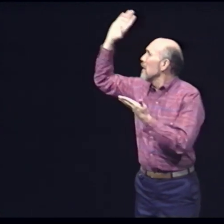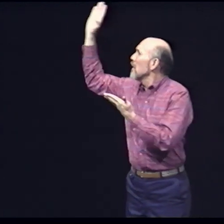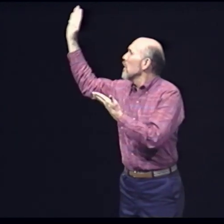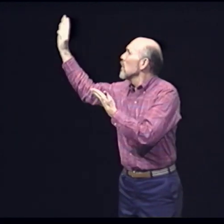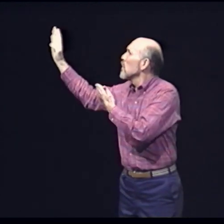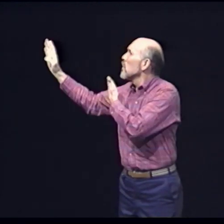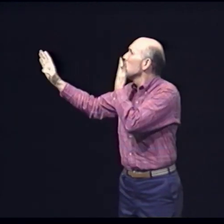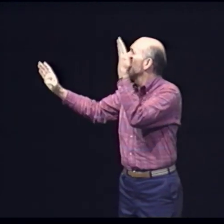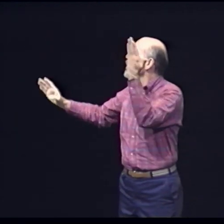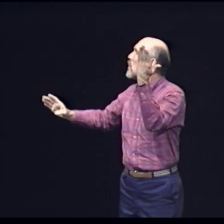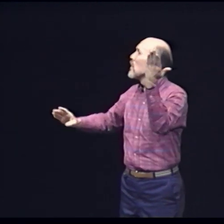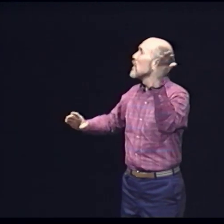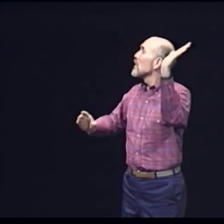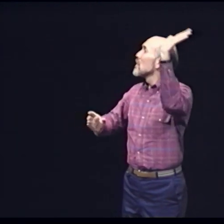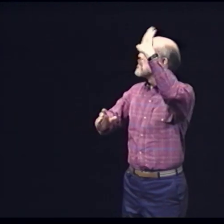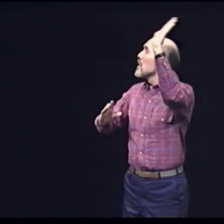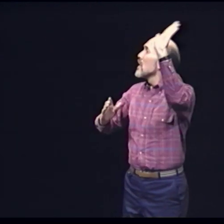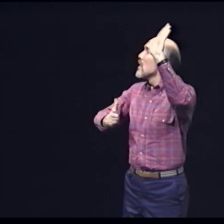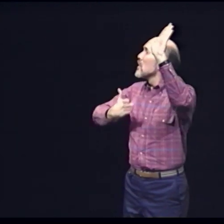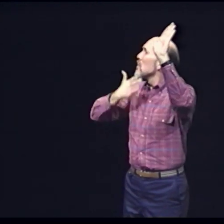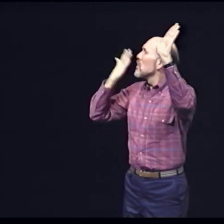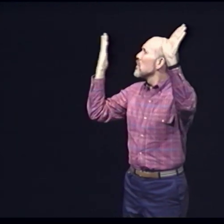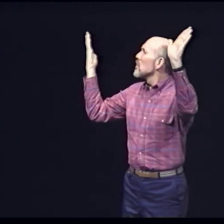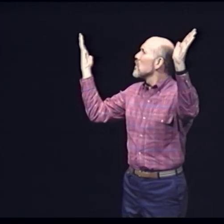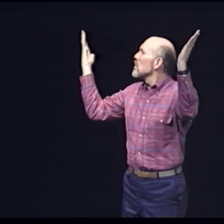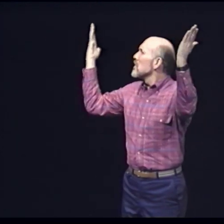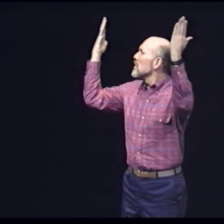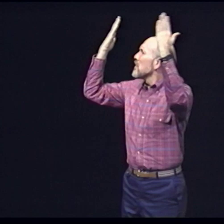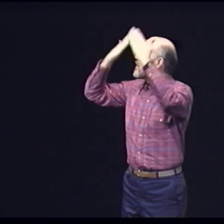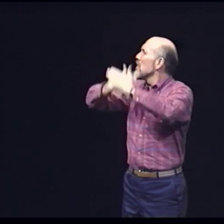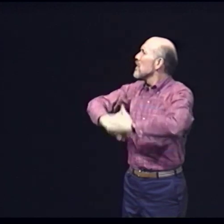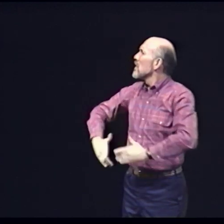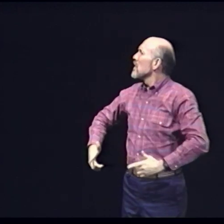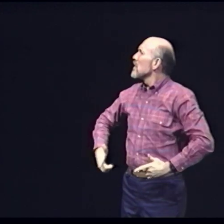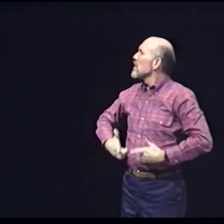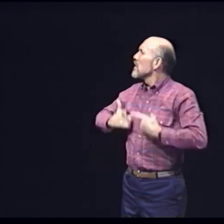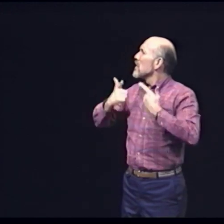Hello-less Goodbye-less Dark lives